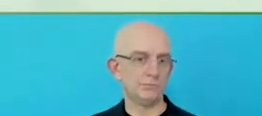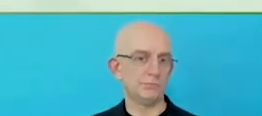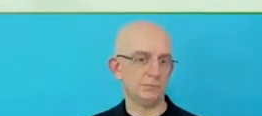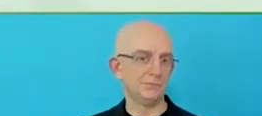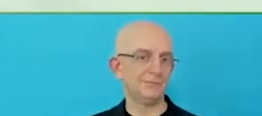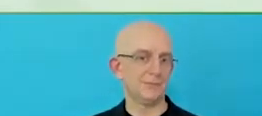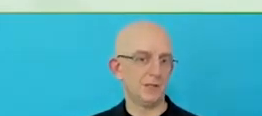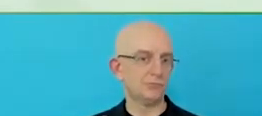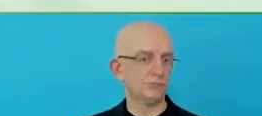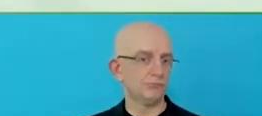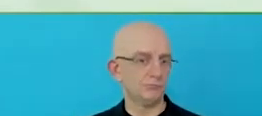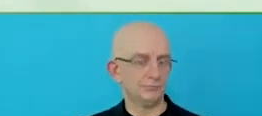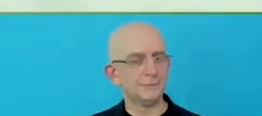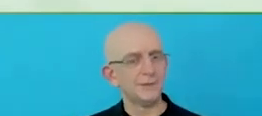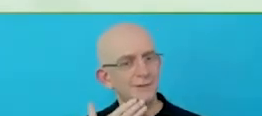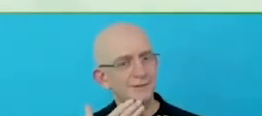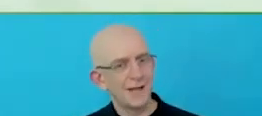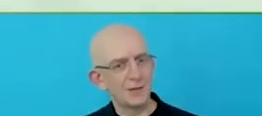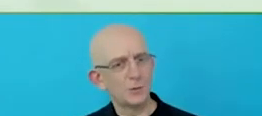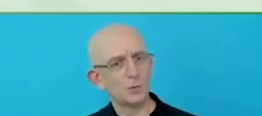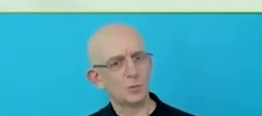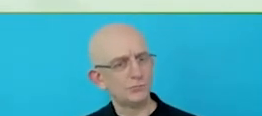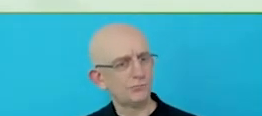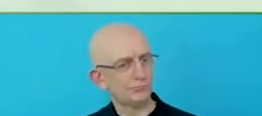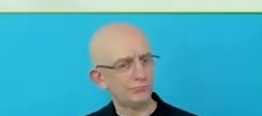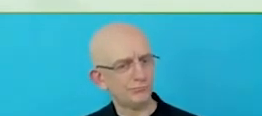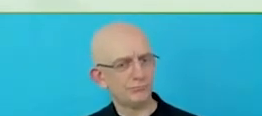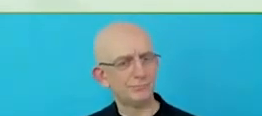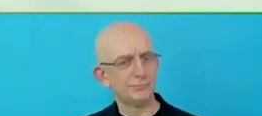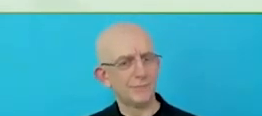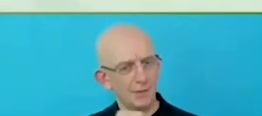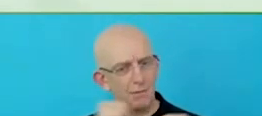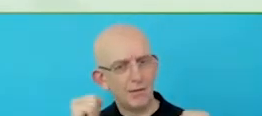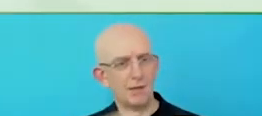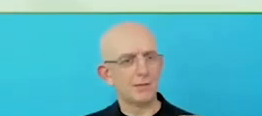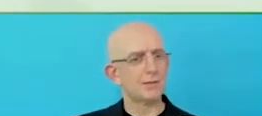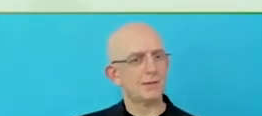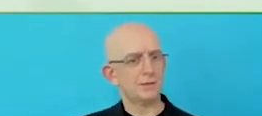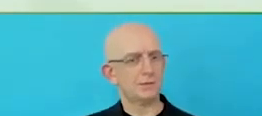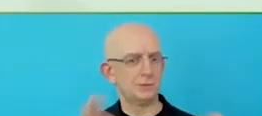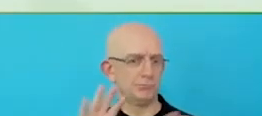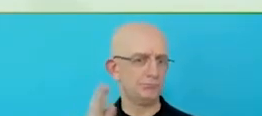This Fireside Chat is a good indicator and also a waiter